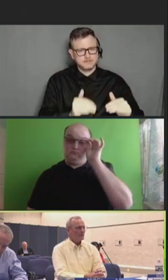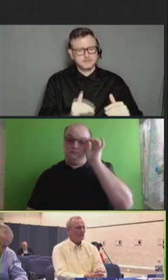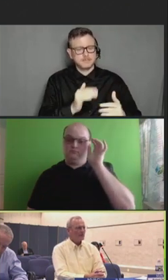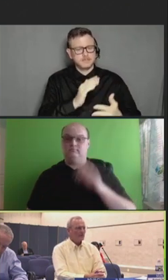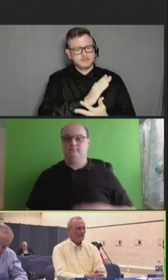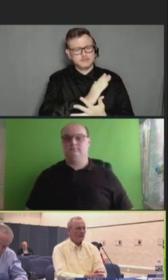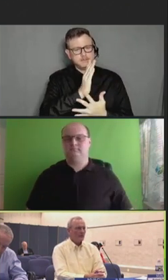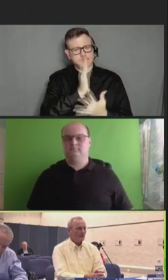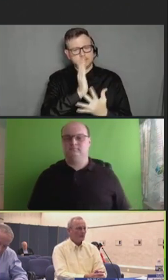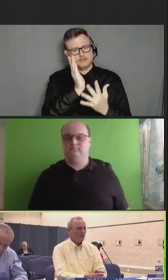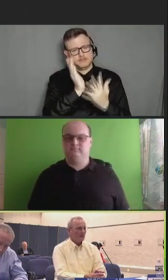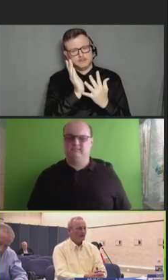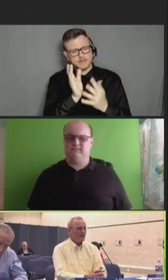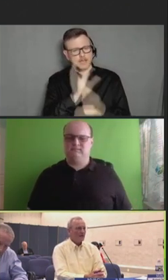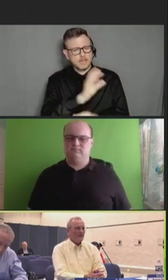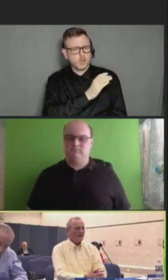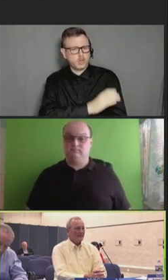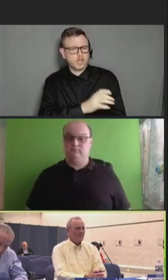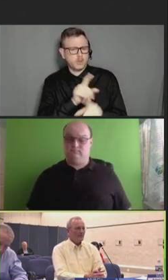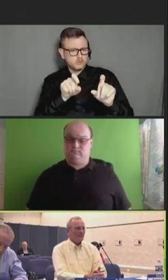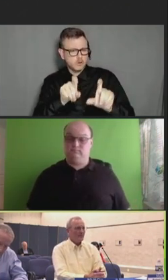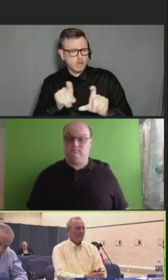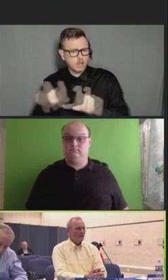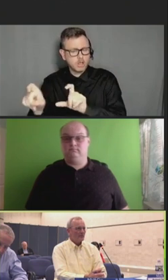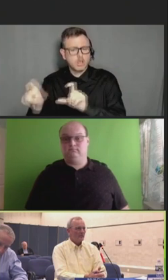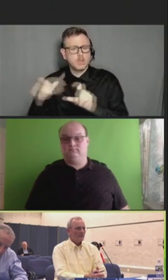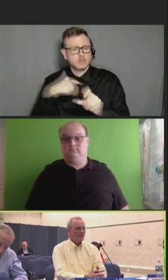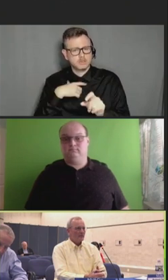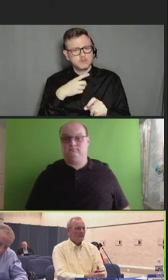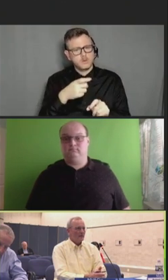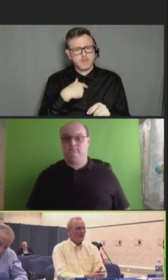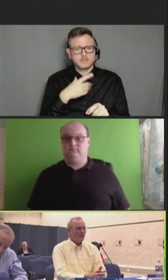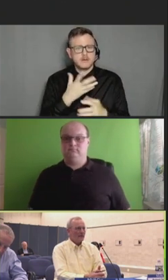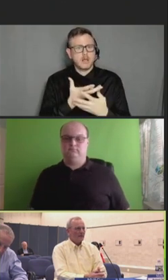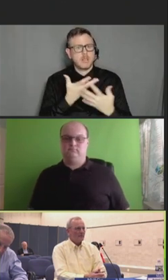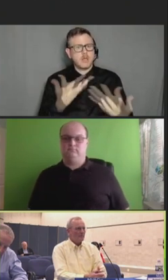and three clinical trials in that big of an investment.